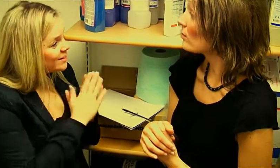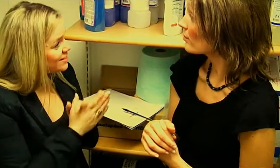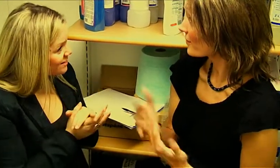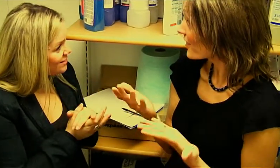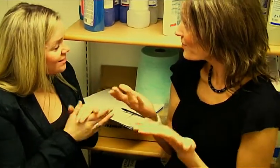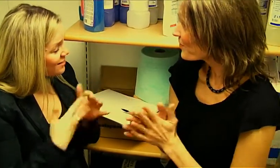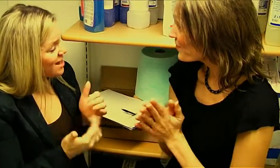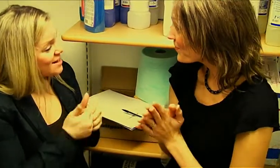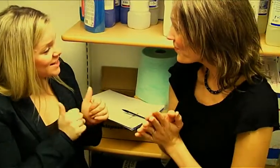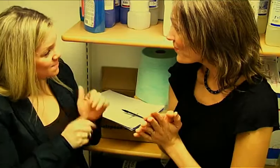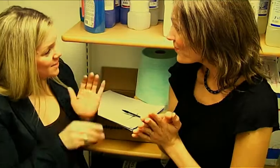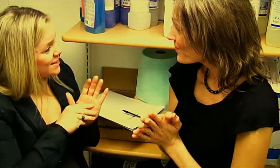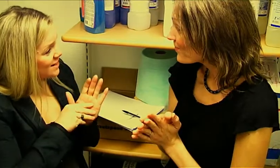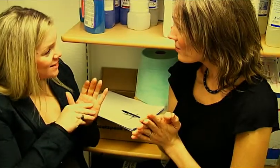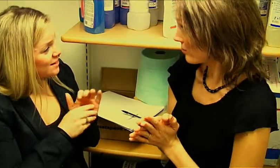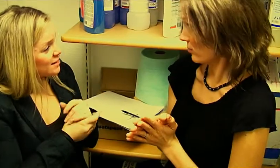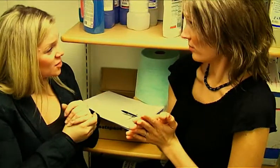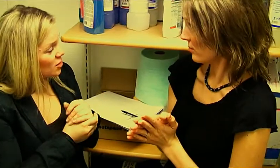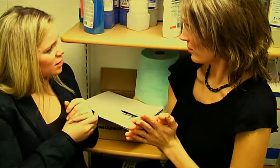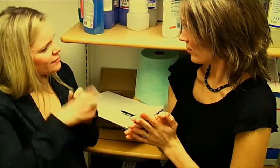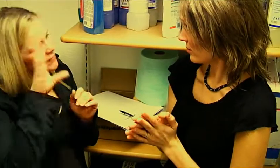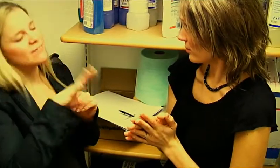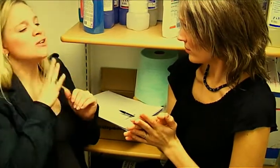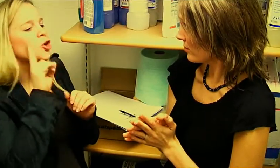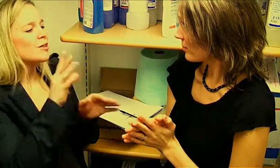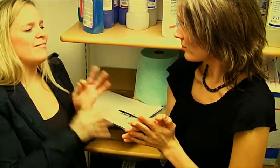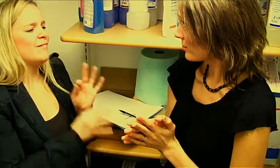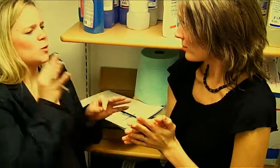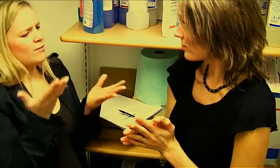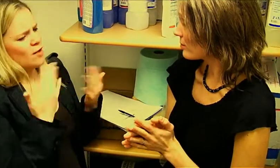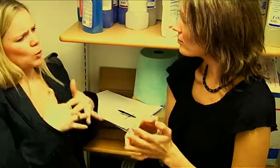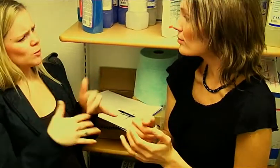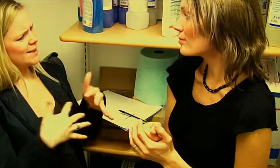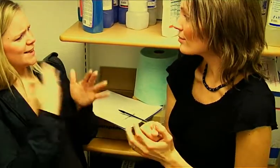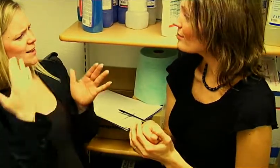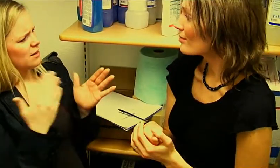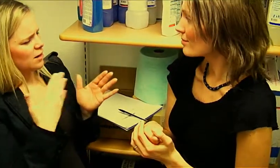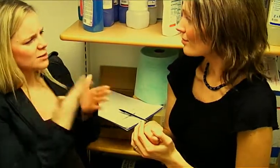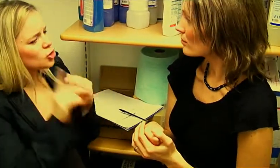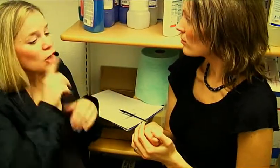What? - The handicap allowance. According to the new definition of disability it's not deaf-